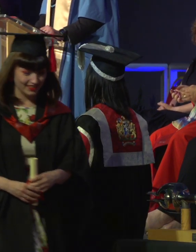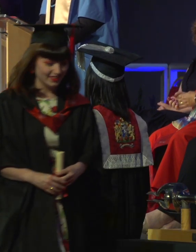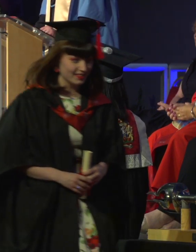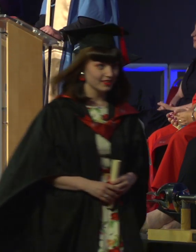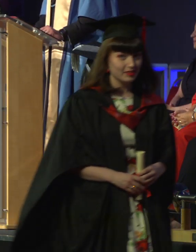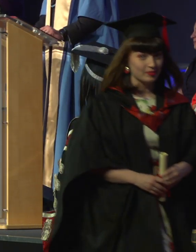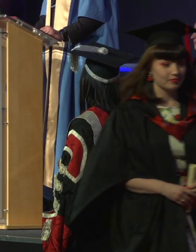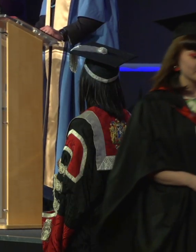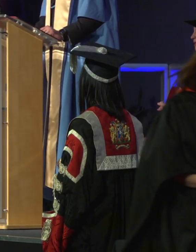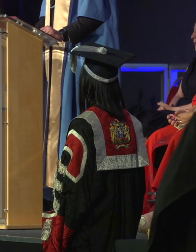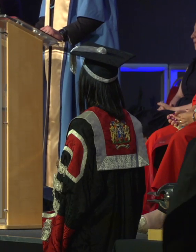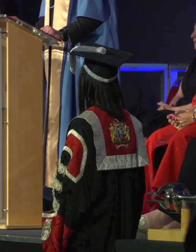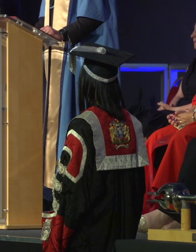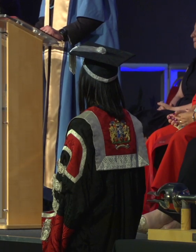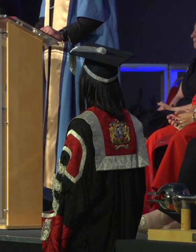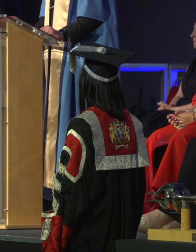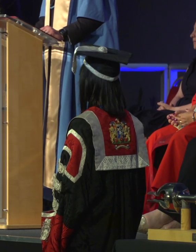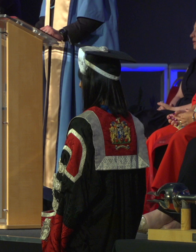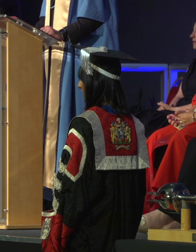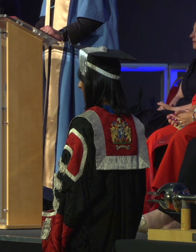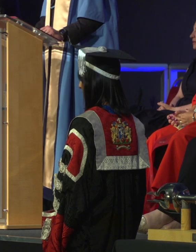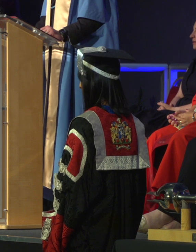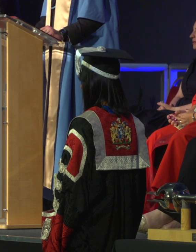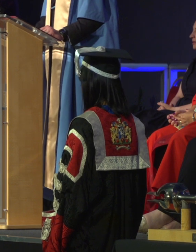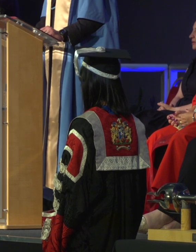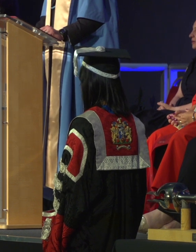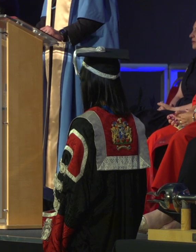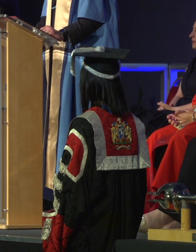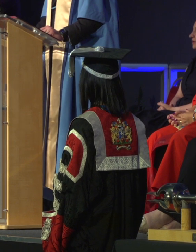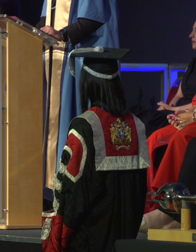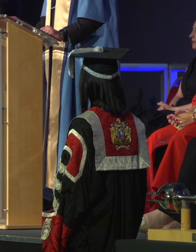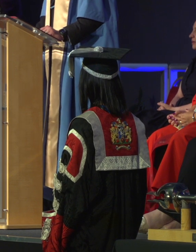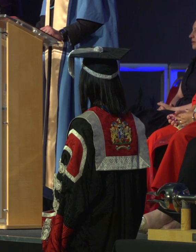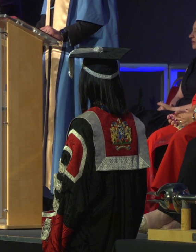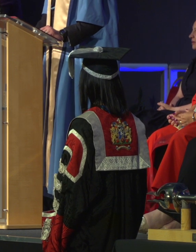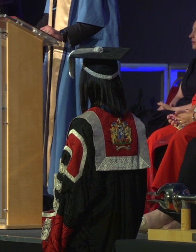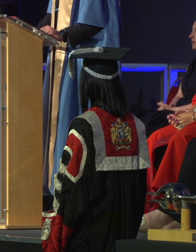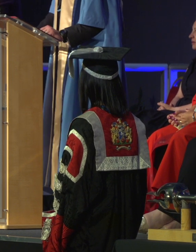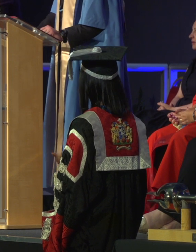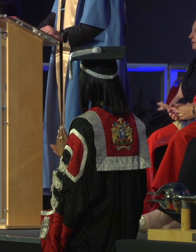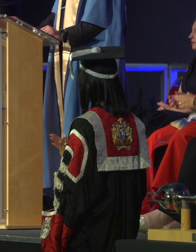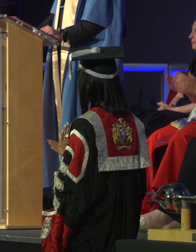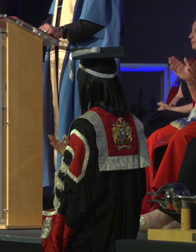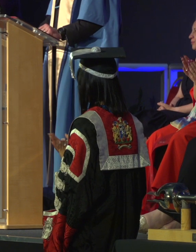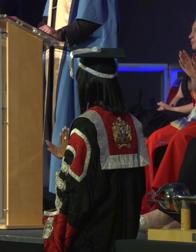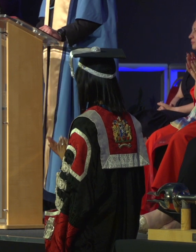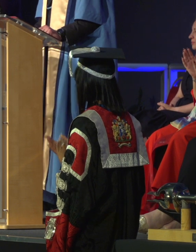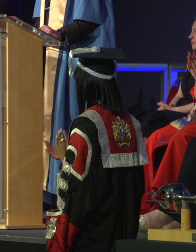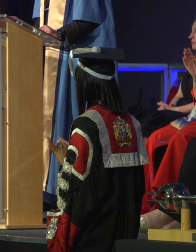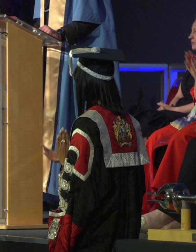Bachelor of Science with Honours in Geography